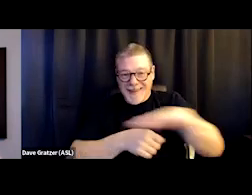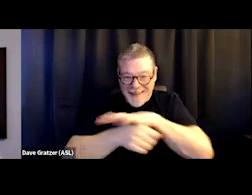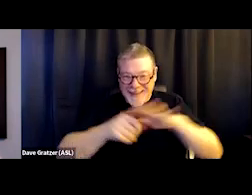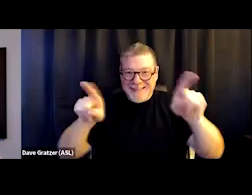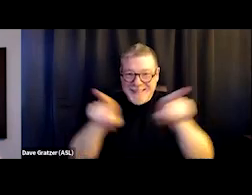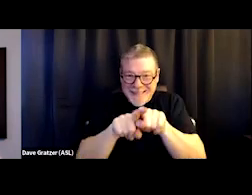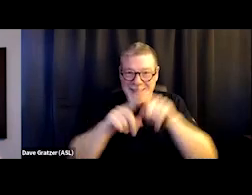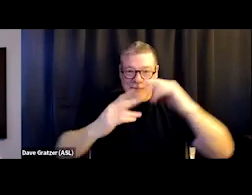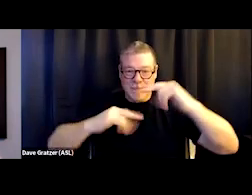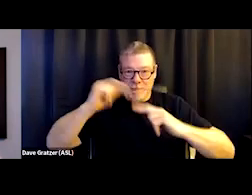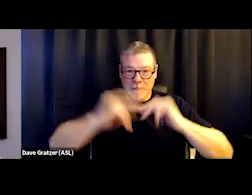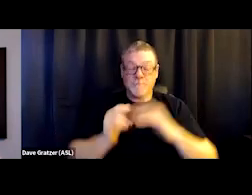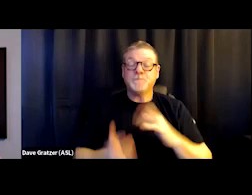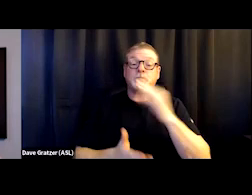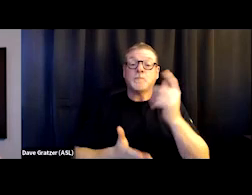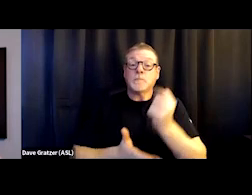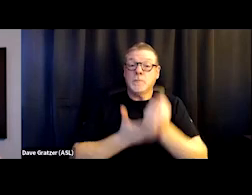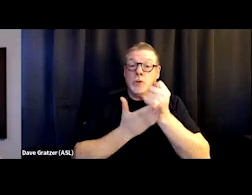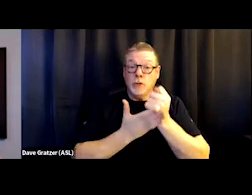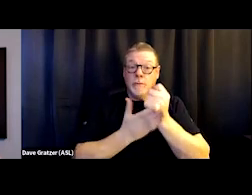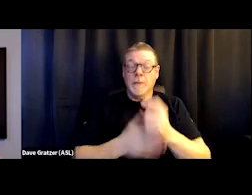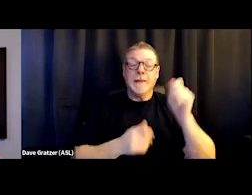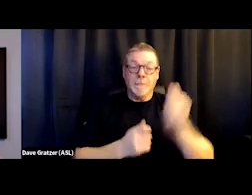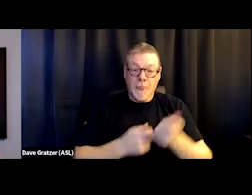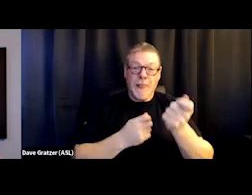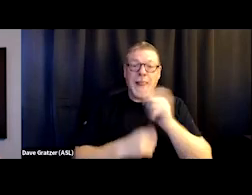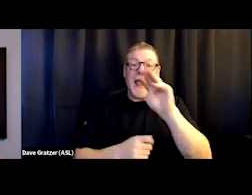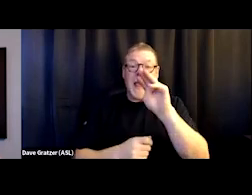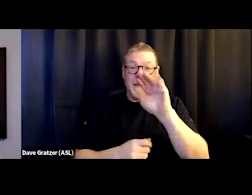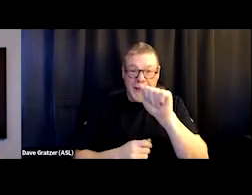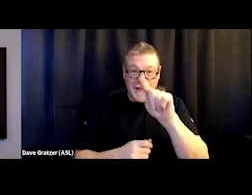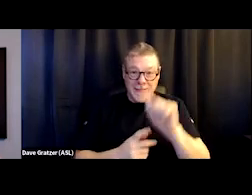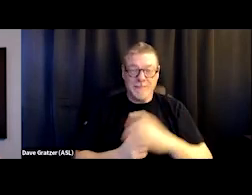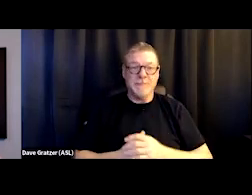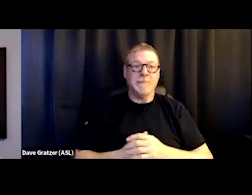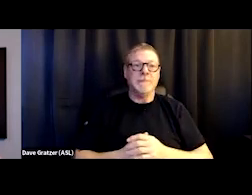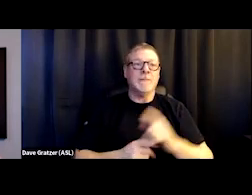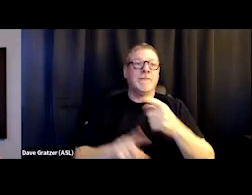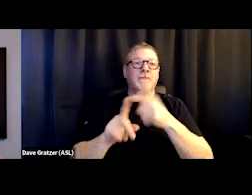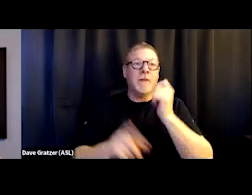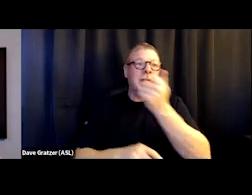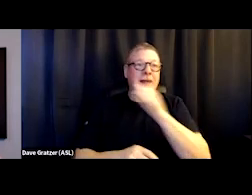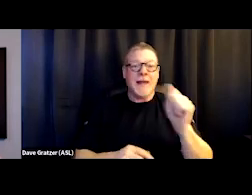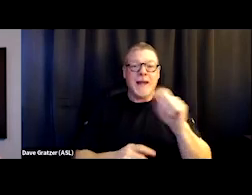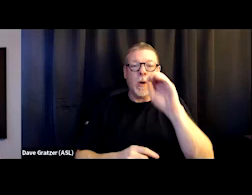In the treatment facility, we're able to induct MAT for anybody suffering from opioid use disorder.